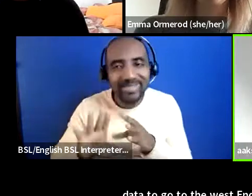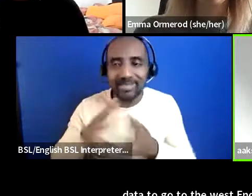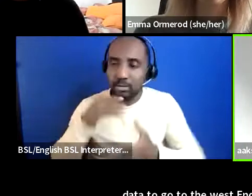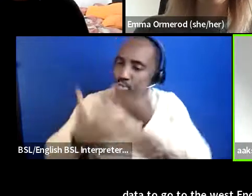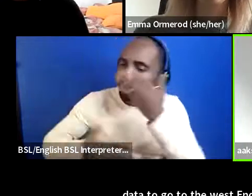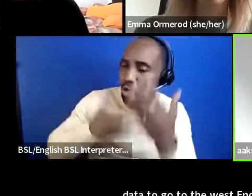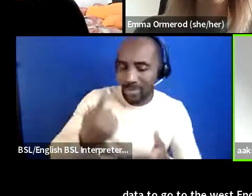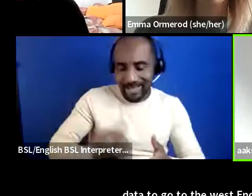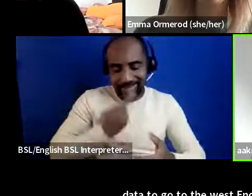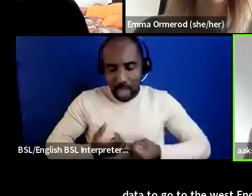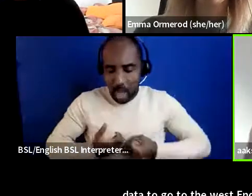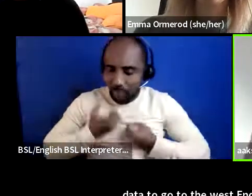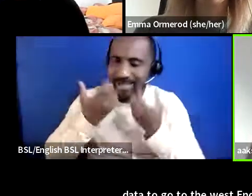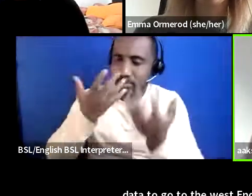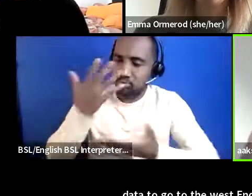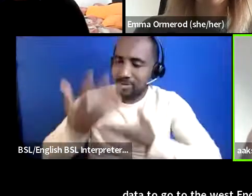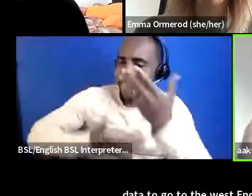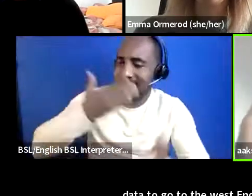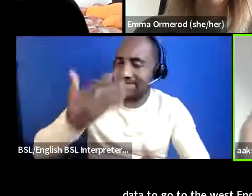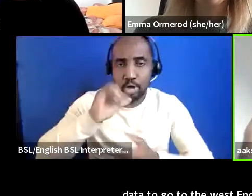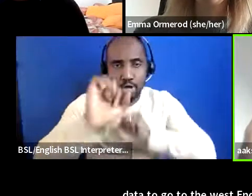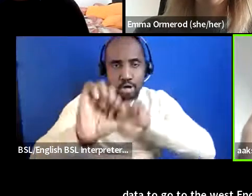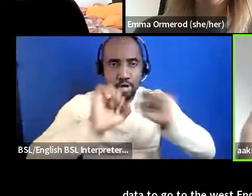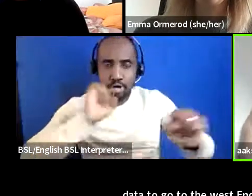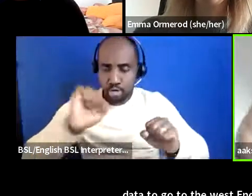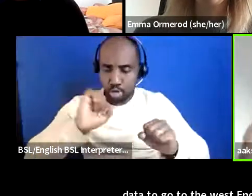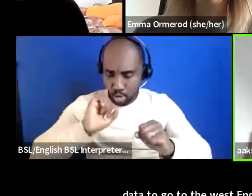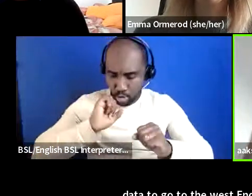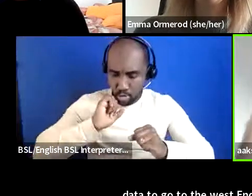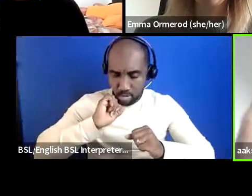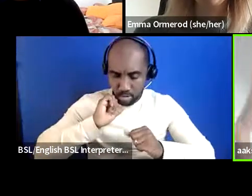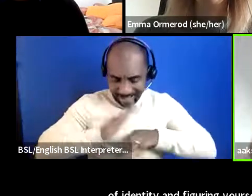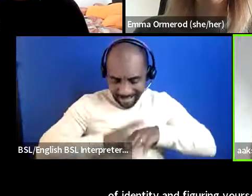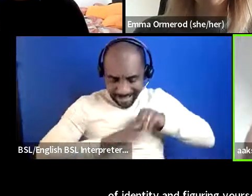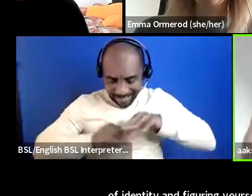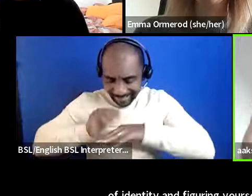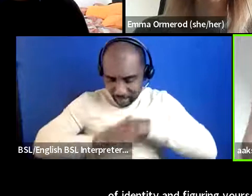is about your journey of identity and figuring yourself out and that's how you've overcome a